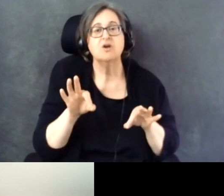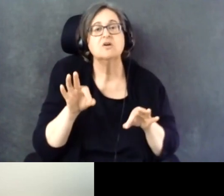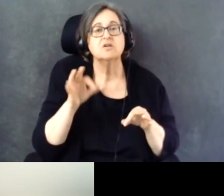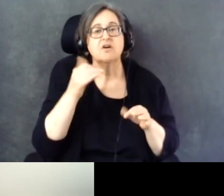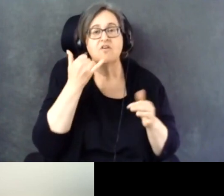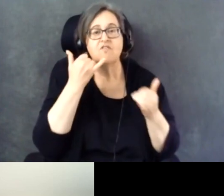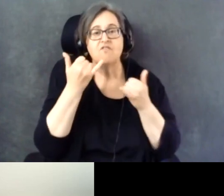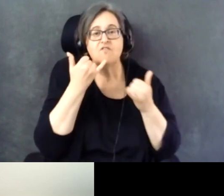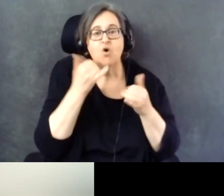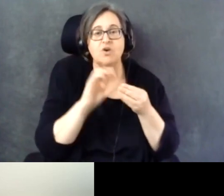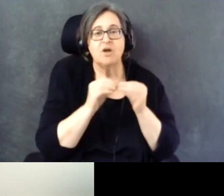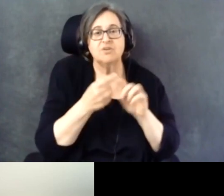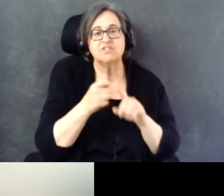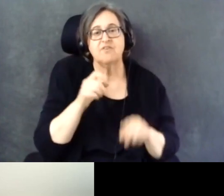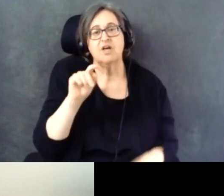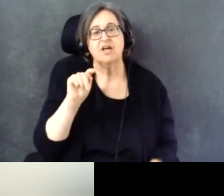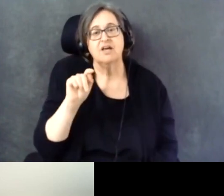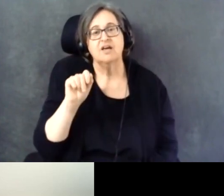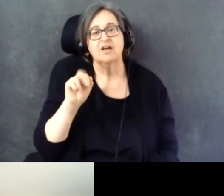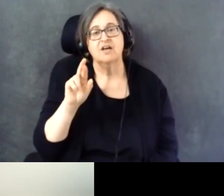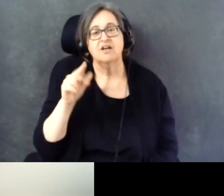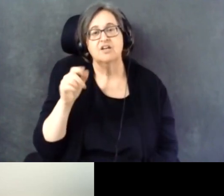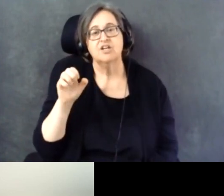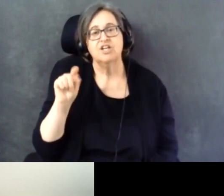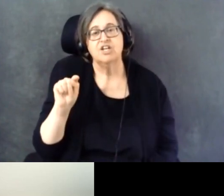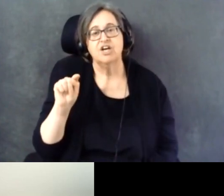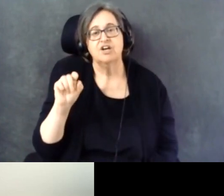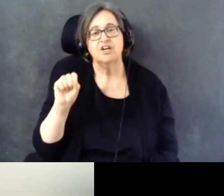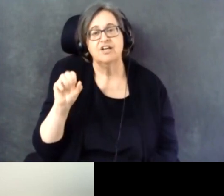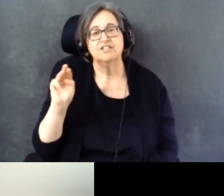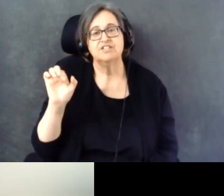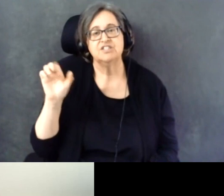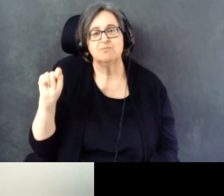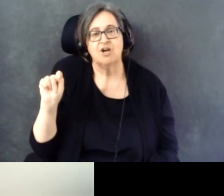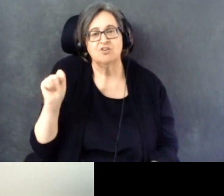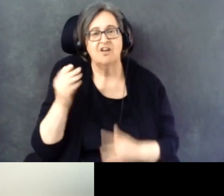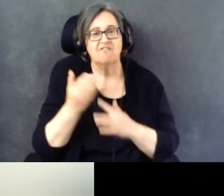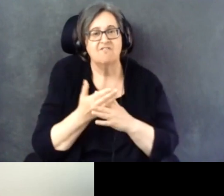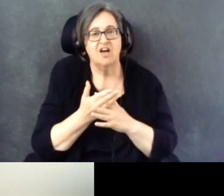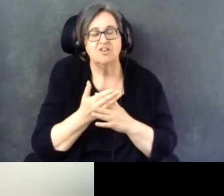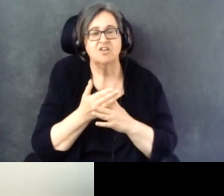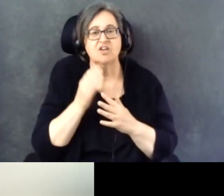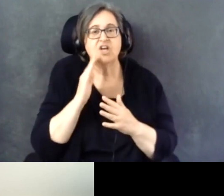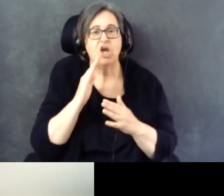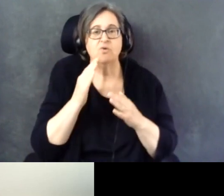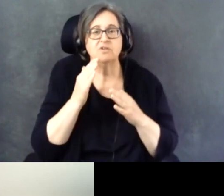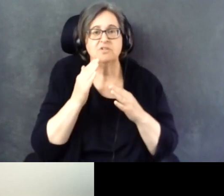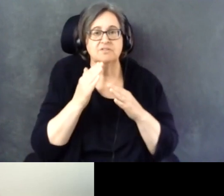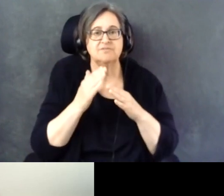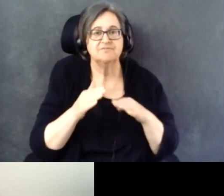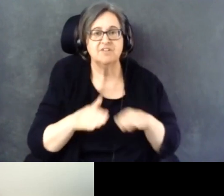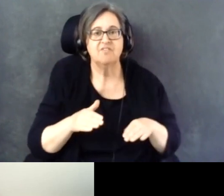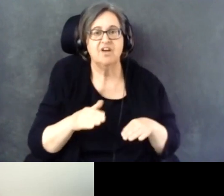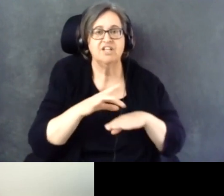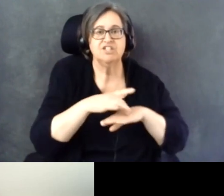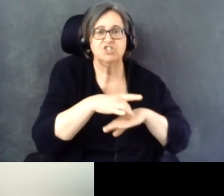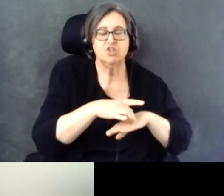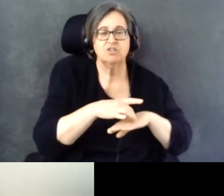And it was the sample was stratified geographically based on the proportion of likely voters in